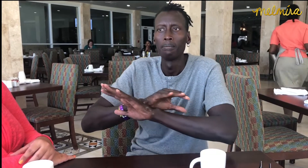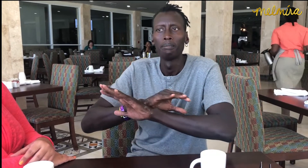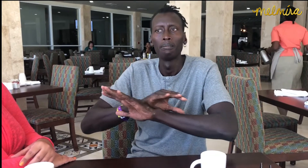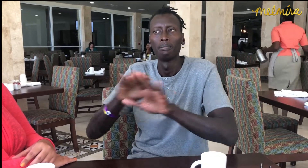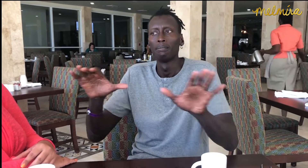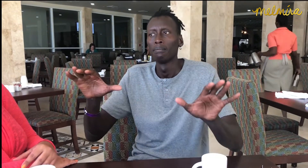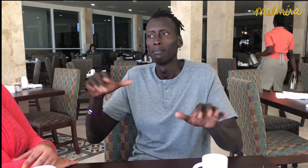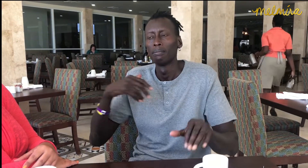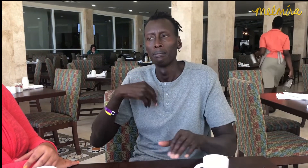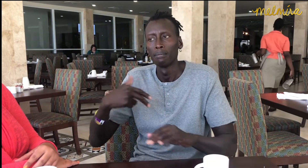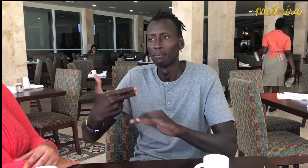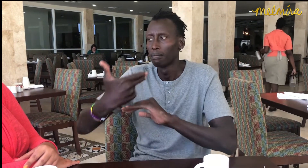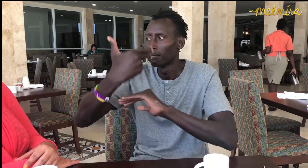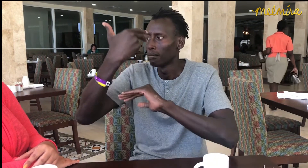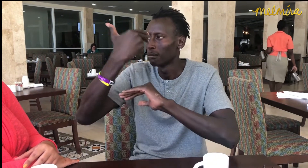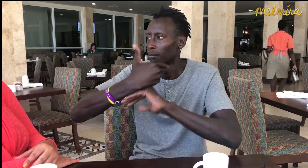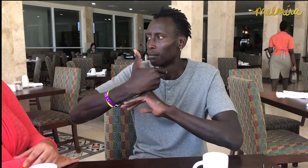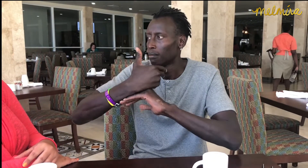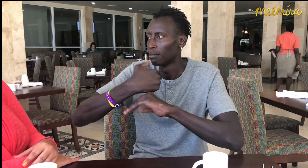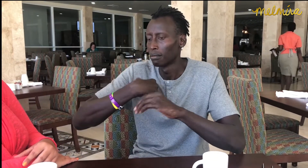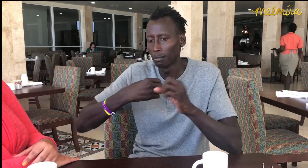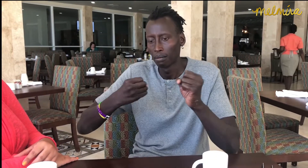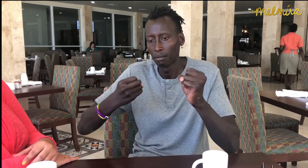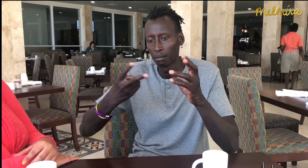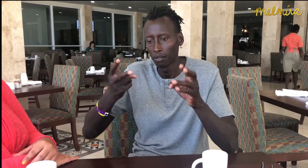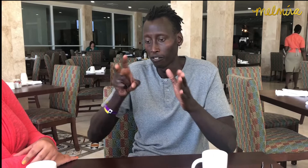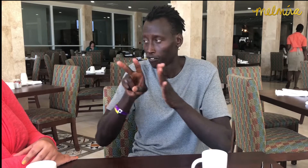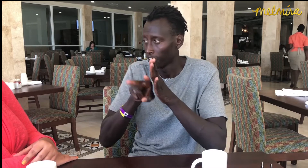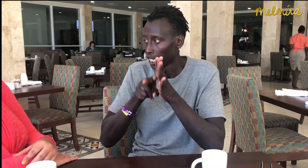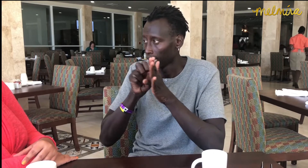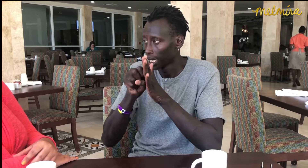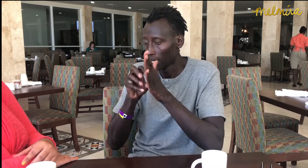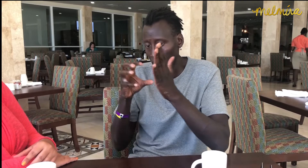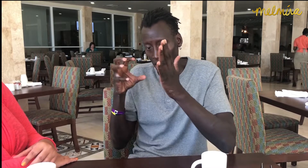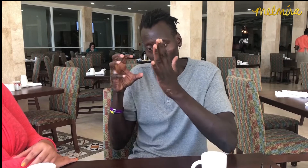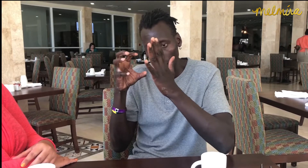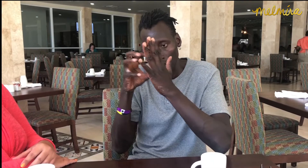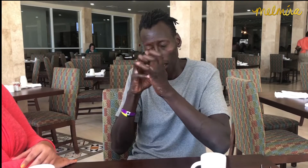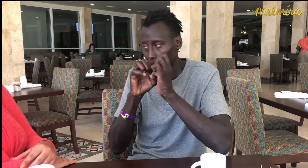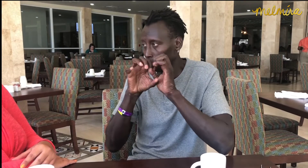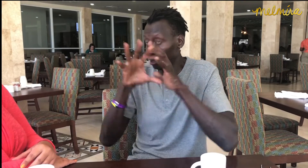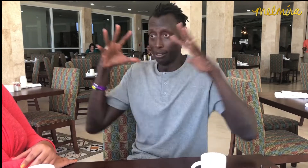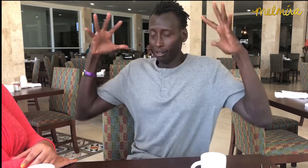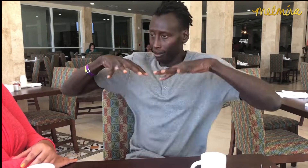I decided to set up a camera and make a vlog.